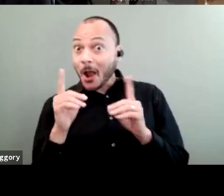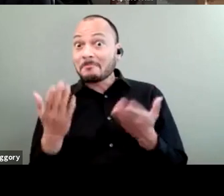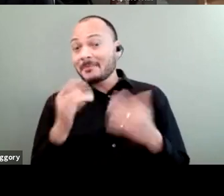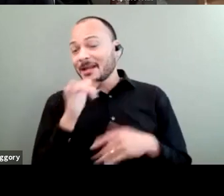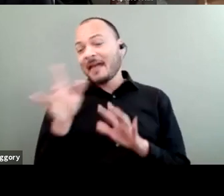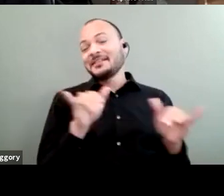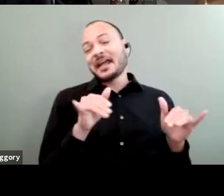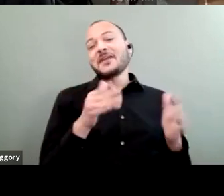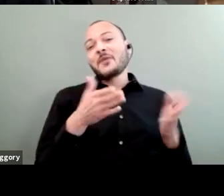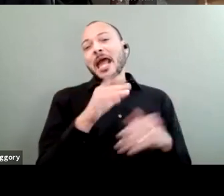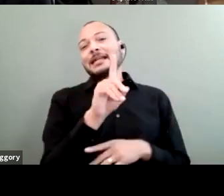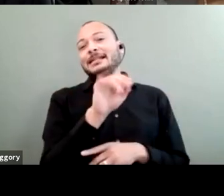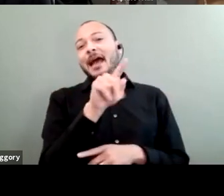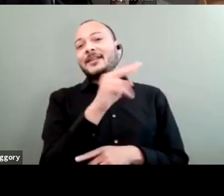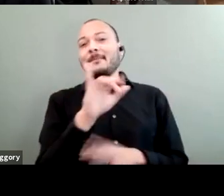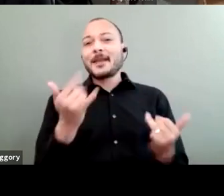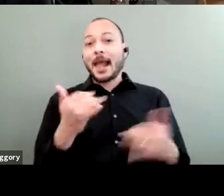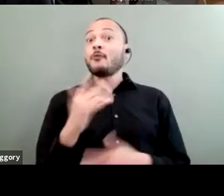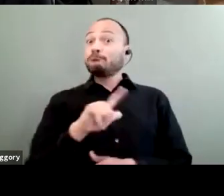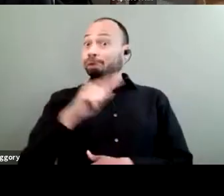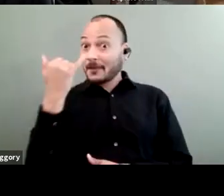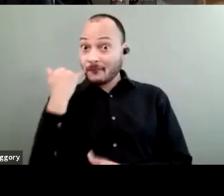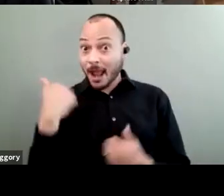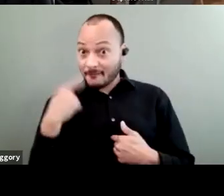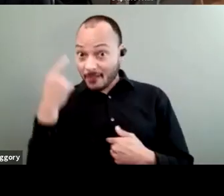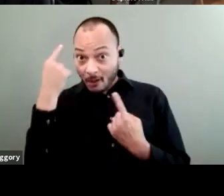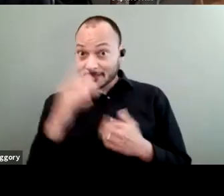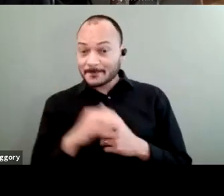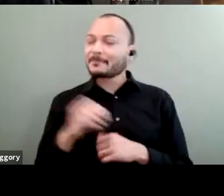But may I turn it to you, if you have thoughts on this theme? Thank you, this is Valerie.